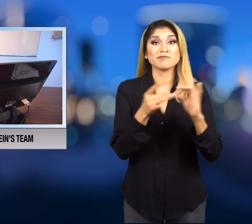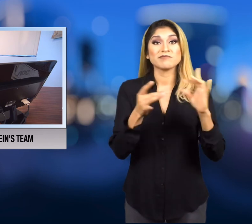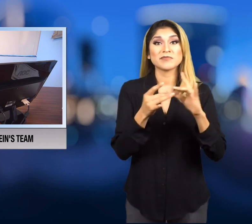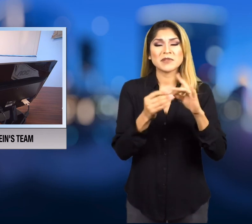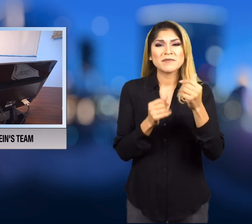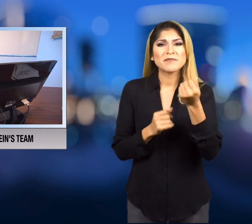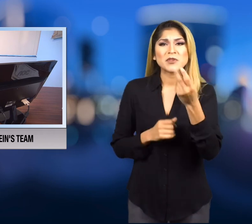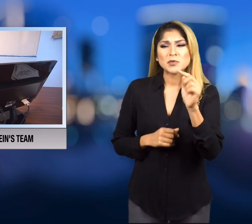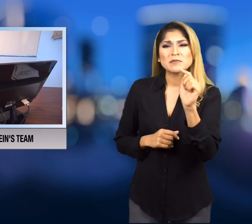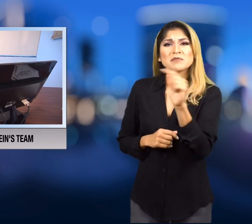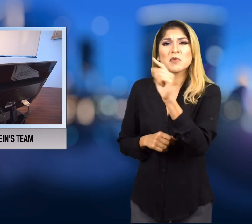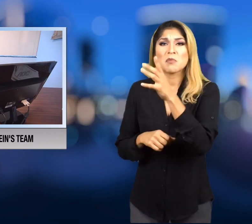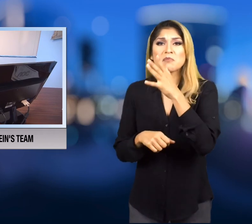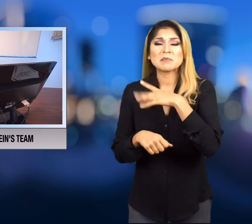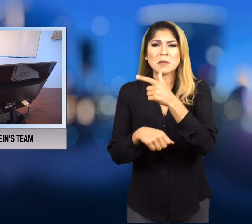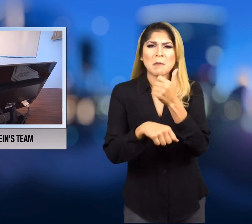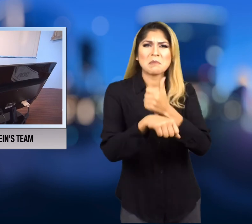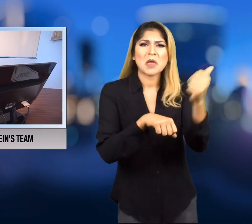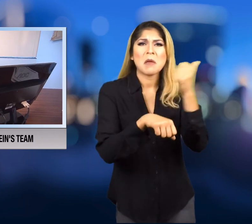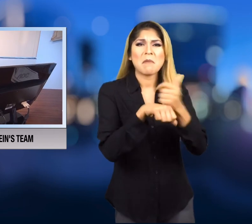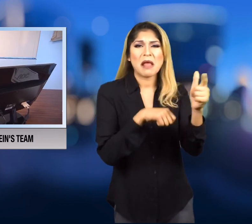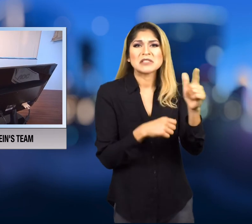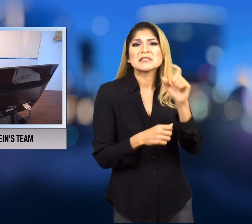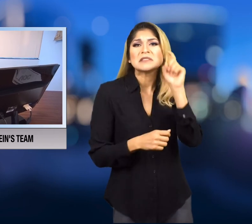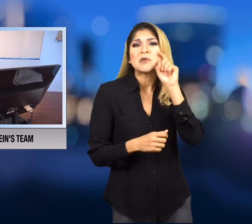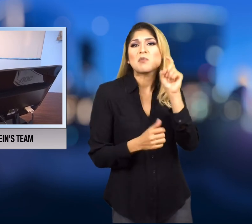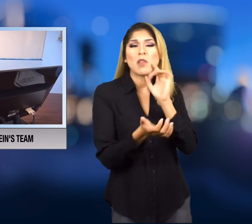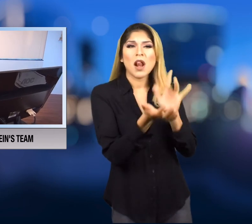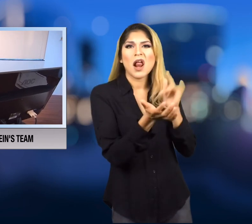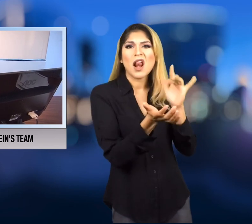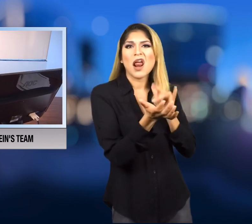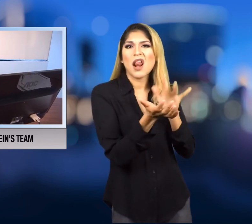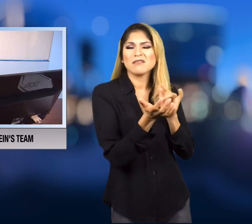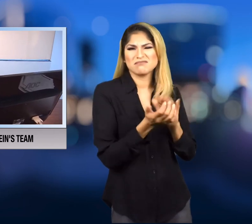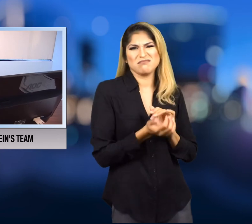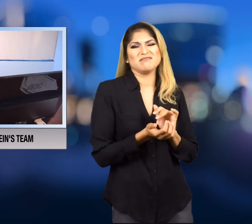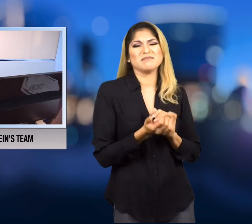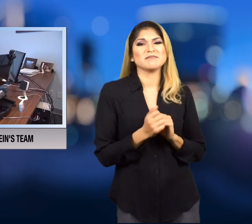several women accused him of sexual assault.